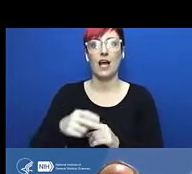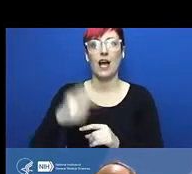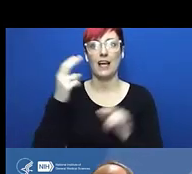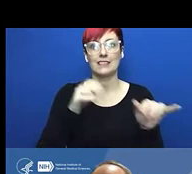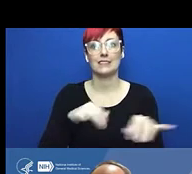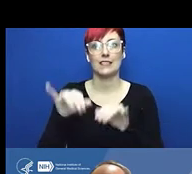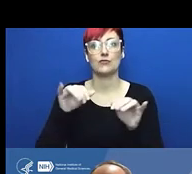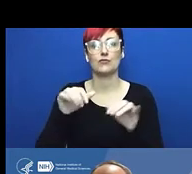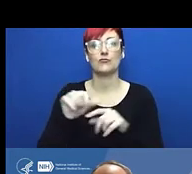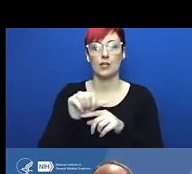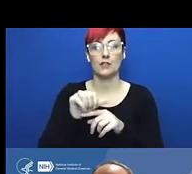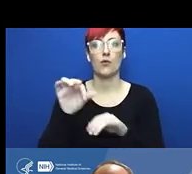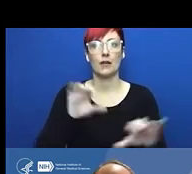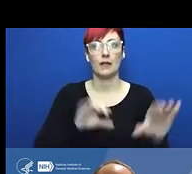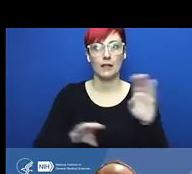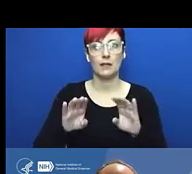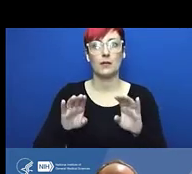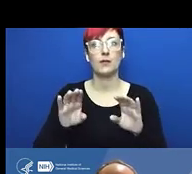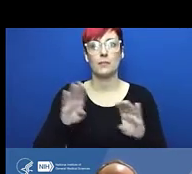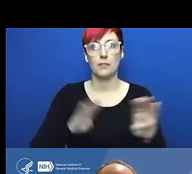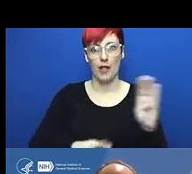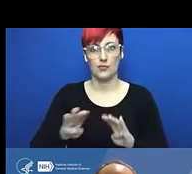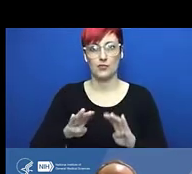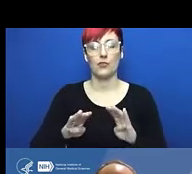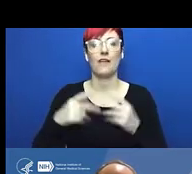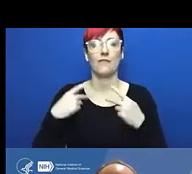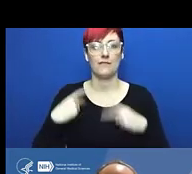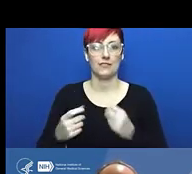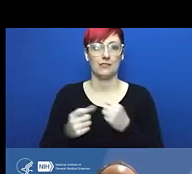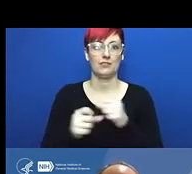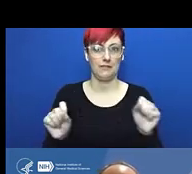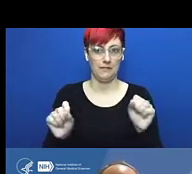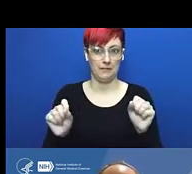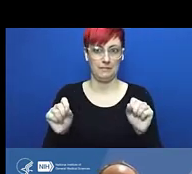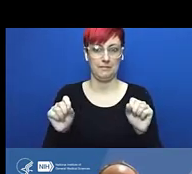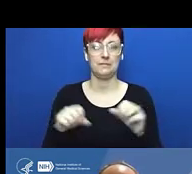is the static electricity built up either on the investigator